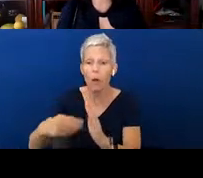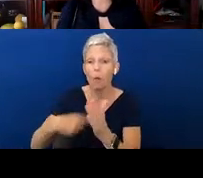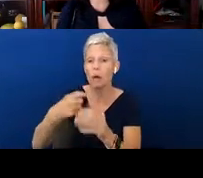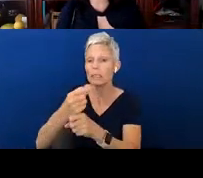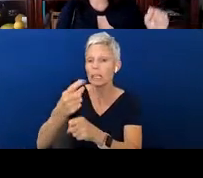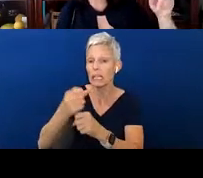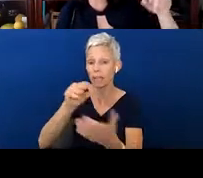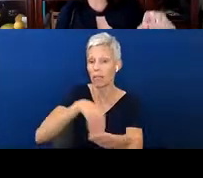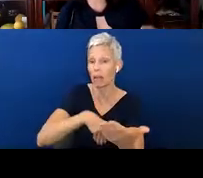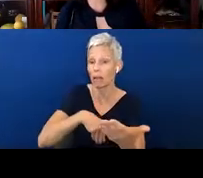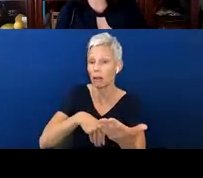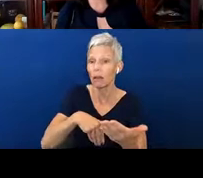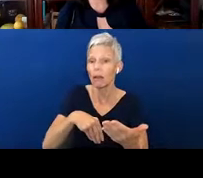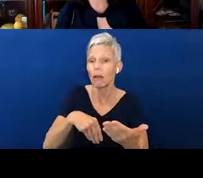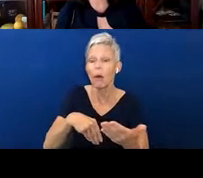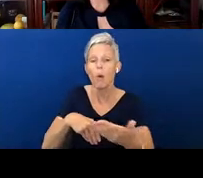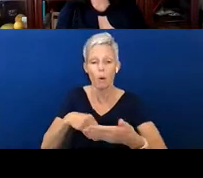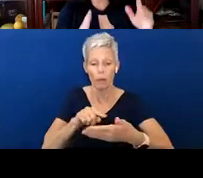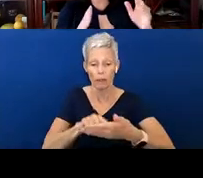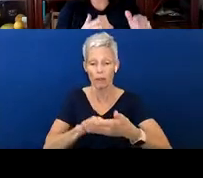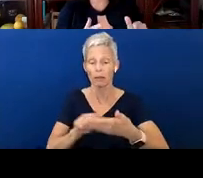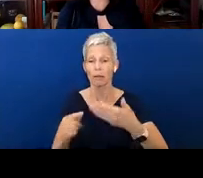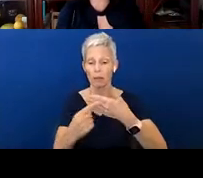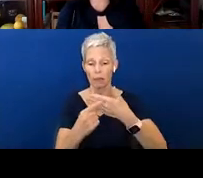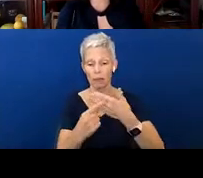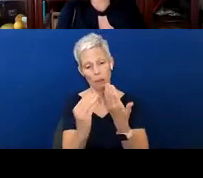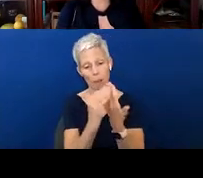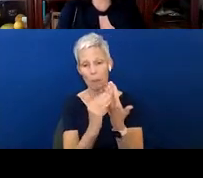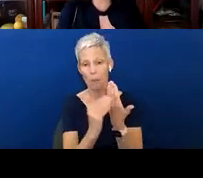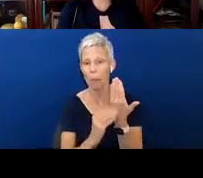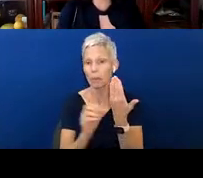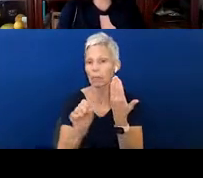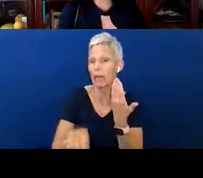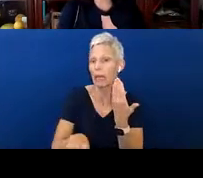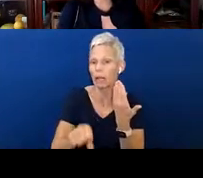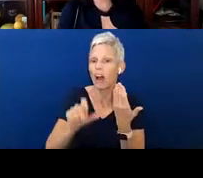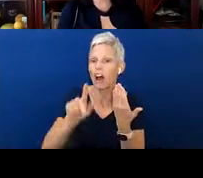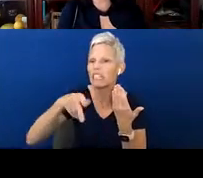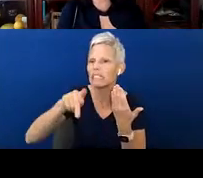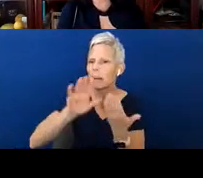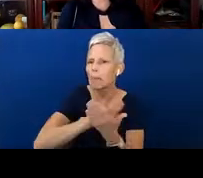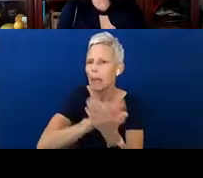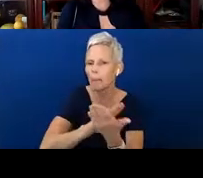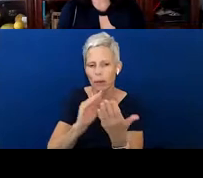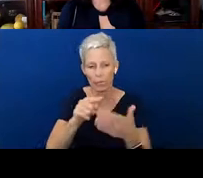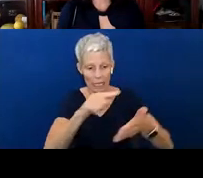the back of one of the tip sheets. Maybe you share this with your intervention team or your provider.